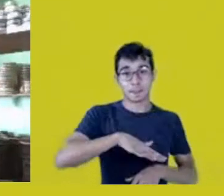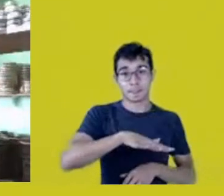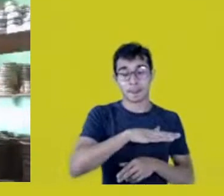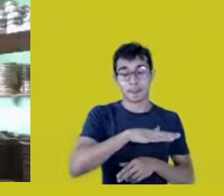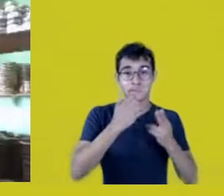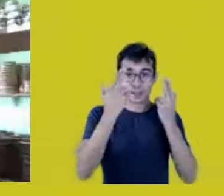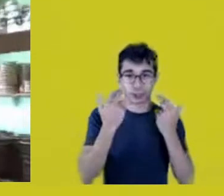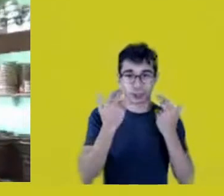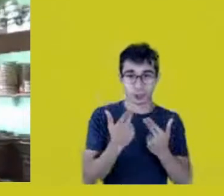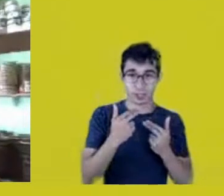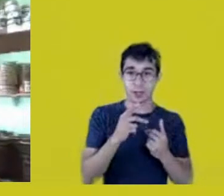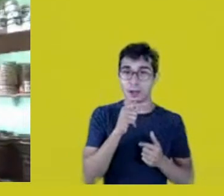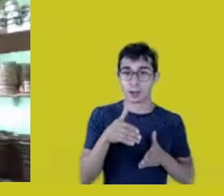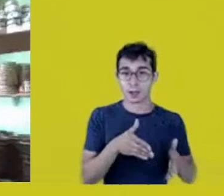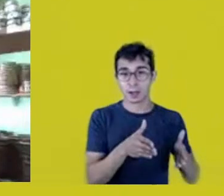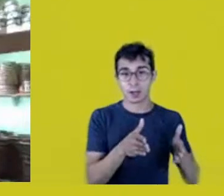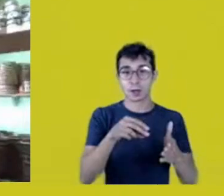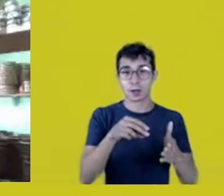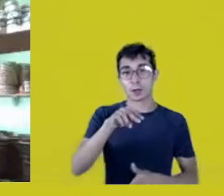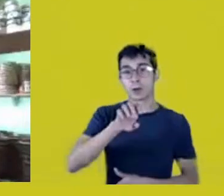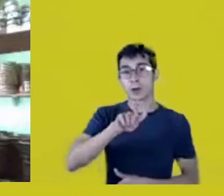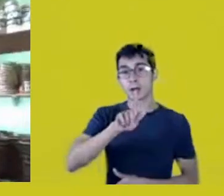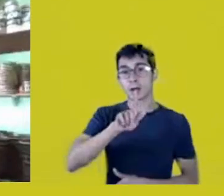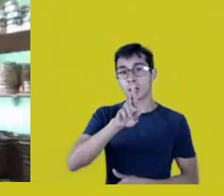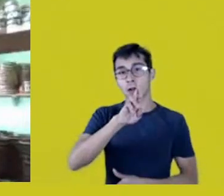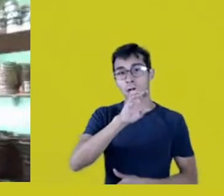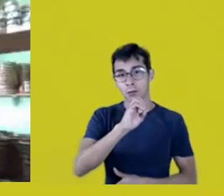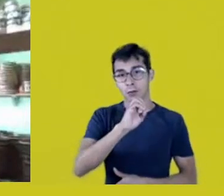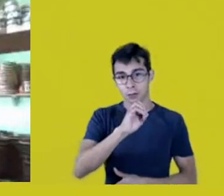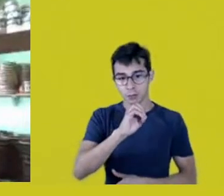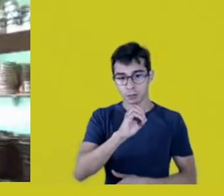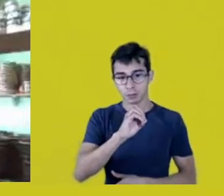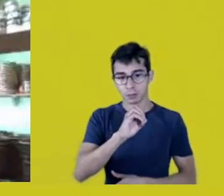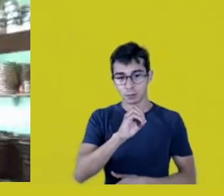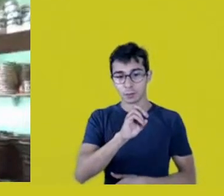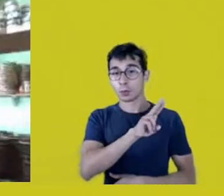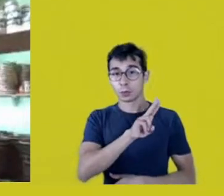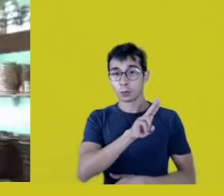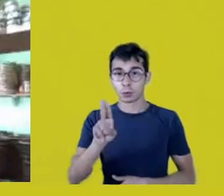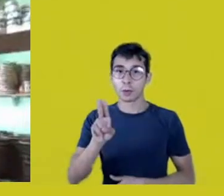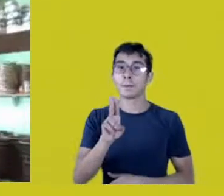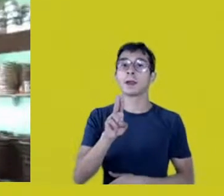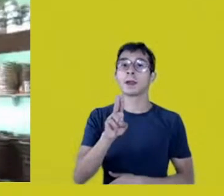in São Gabriel da Cachoeira, on the Dog’s Head, as we call it here.